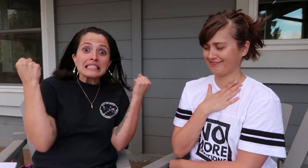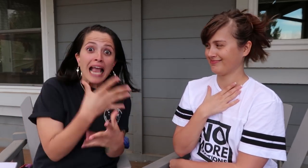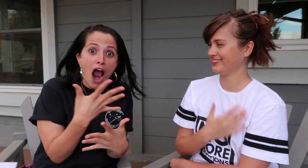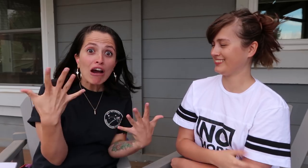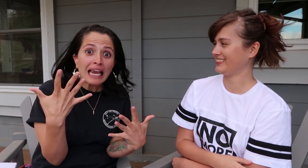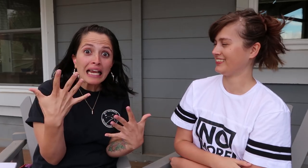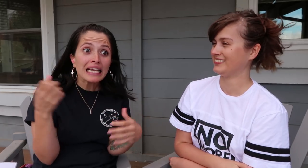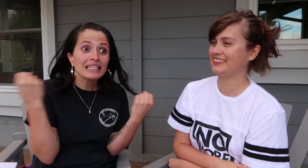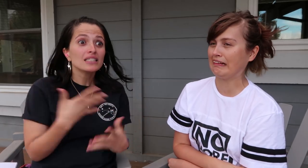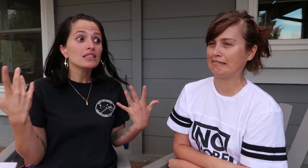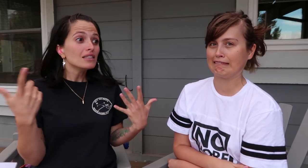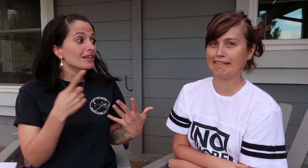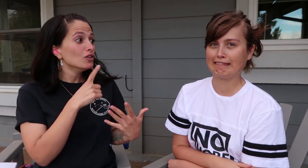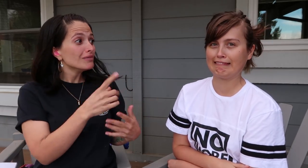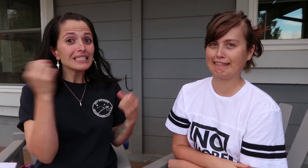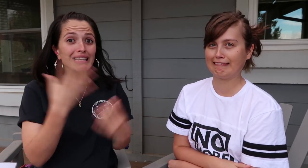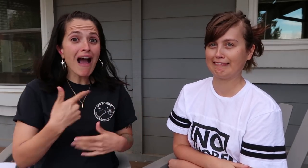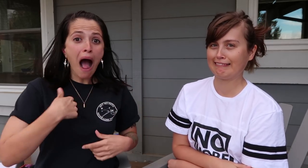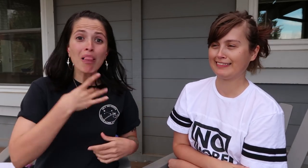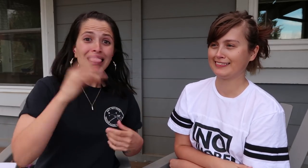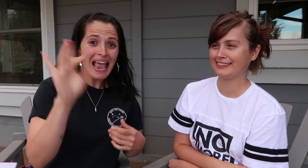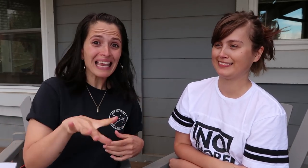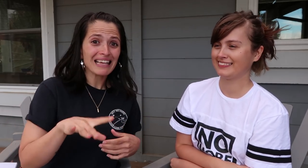It’s really scary! I don’t like it!